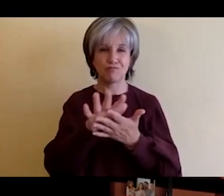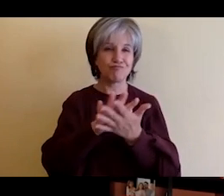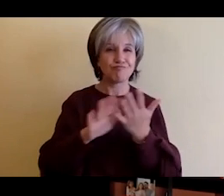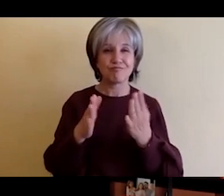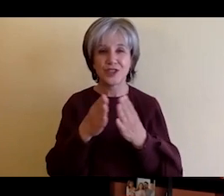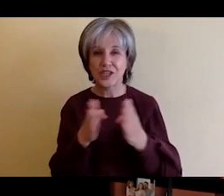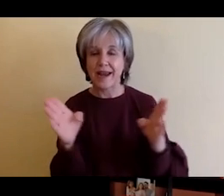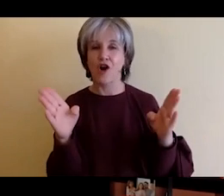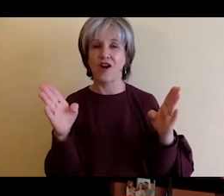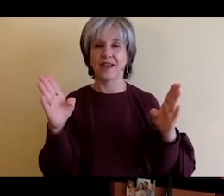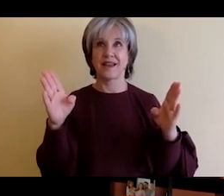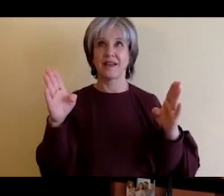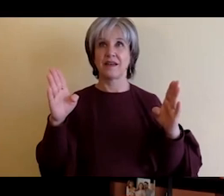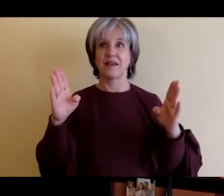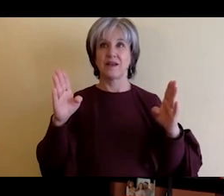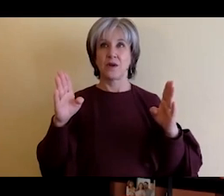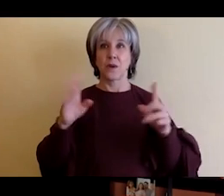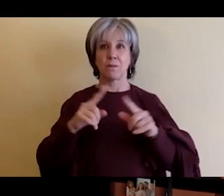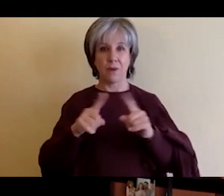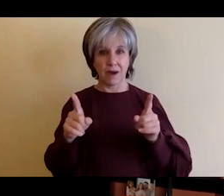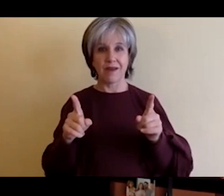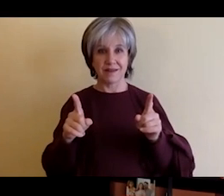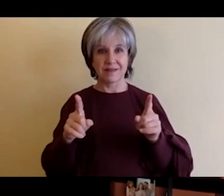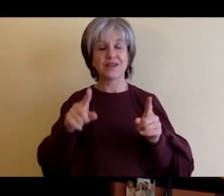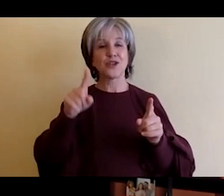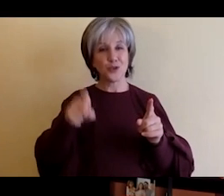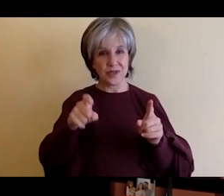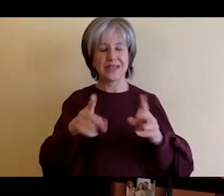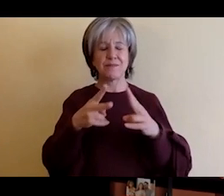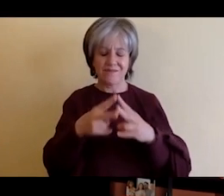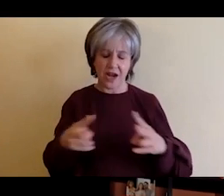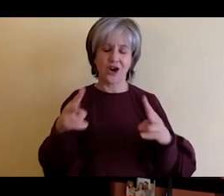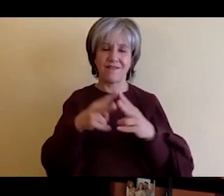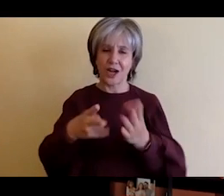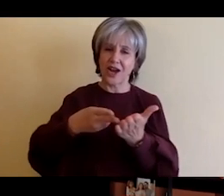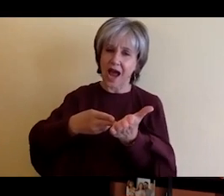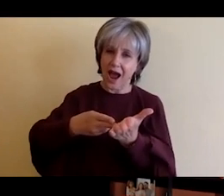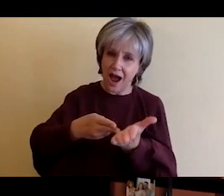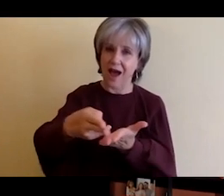you know to be very honest about who you are when you're presenting yourself and